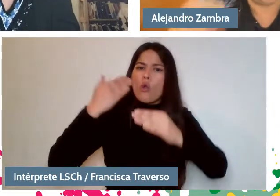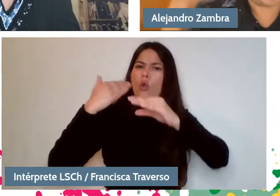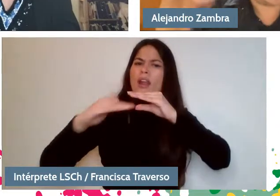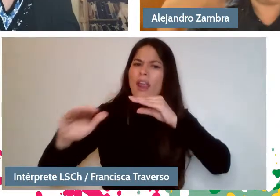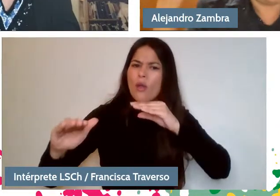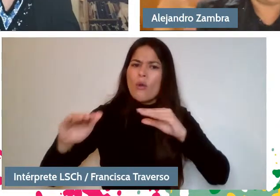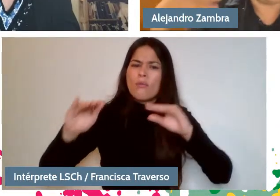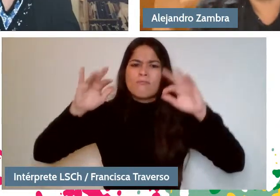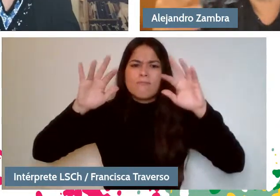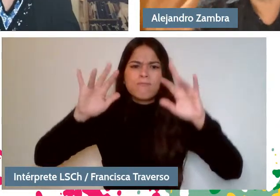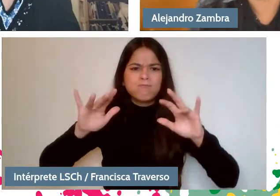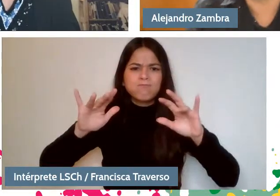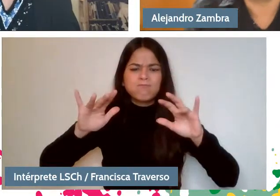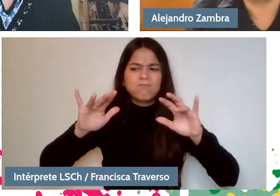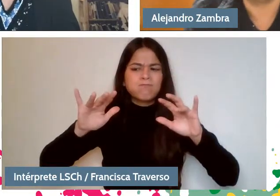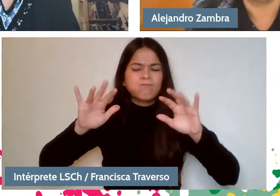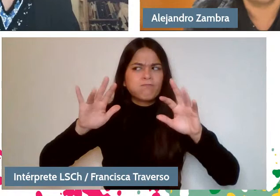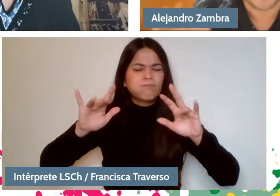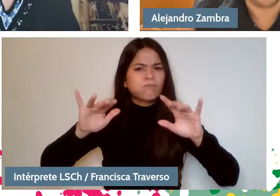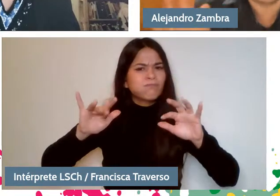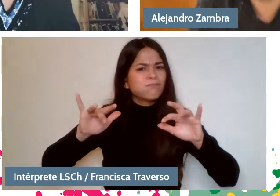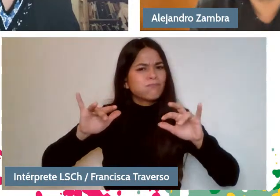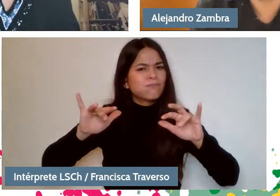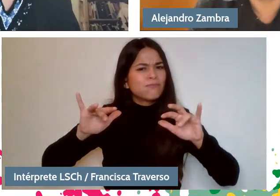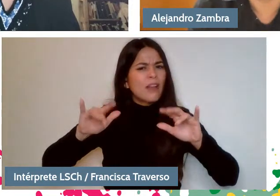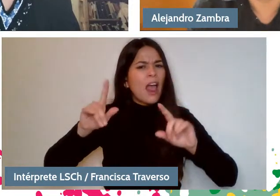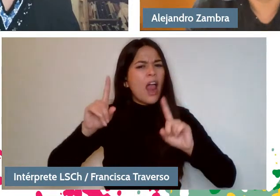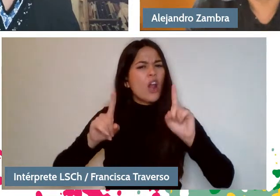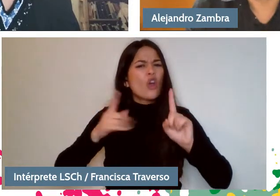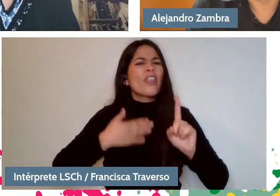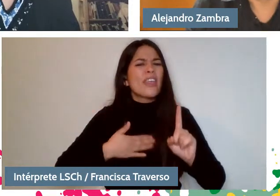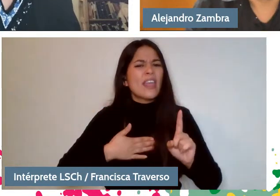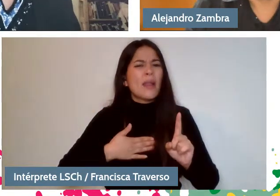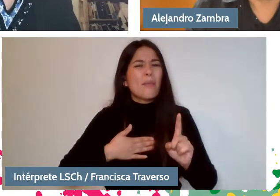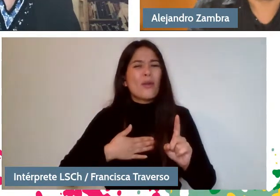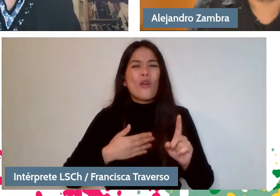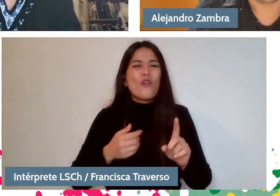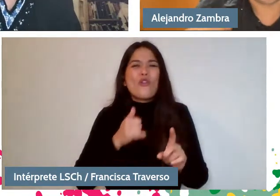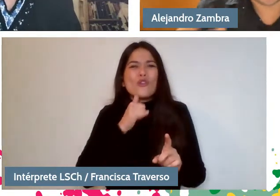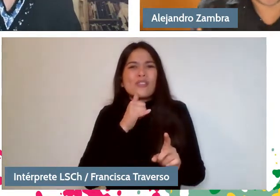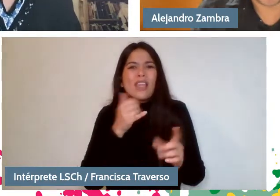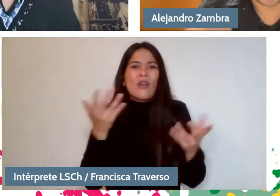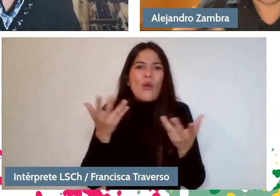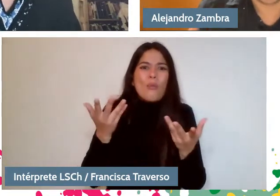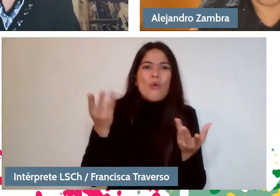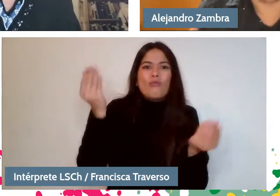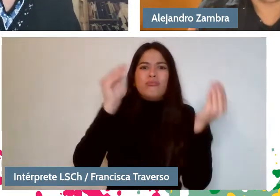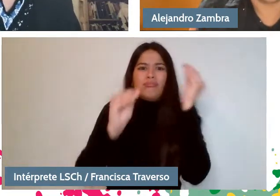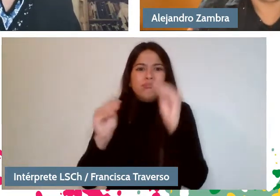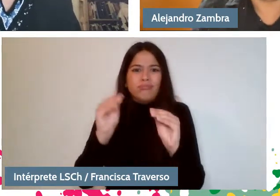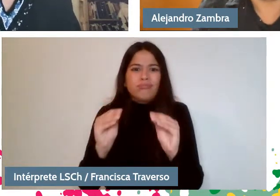there's a reshaping of what you want to do but you never quite know it and I think that in literary writing